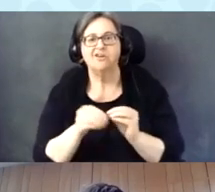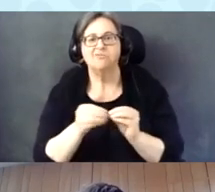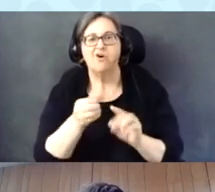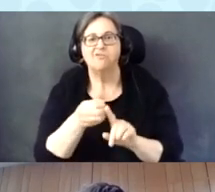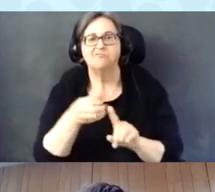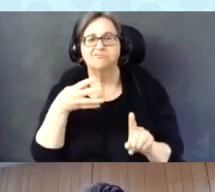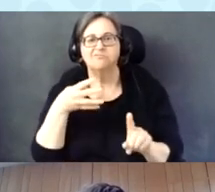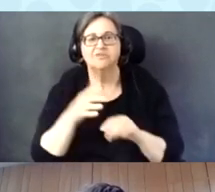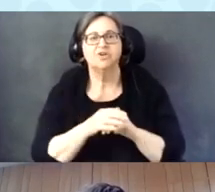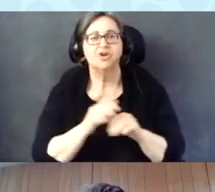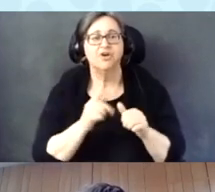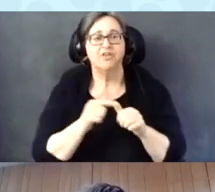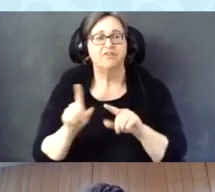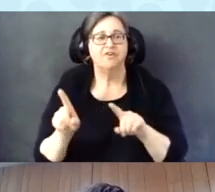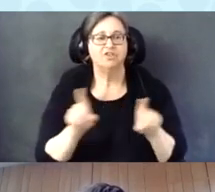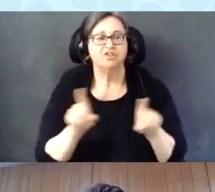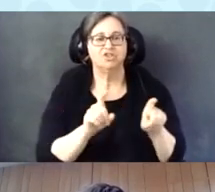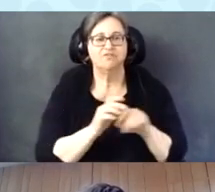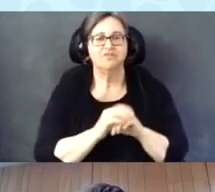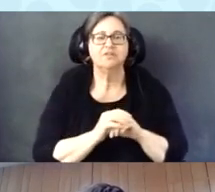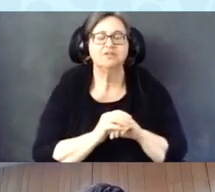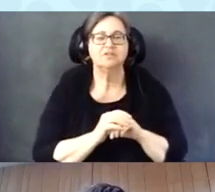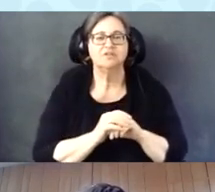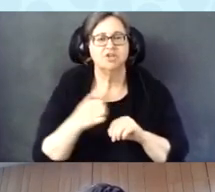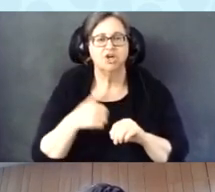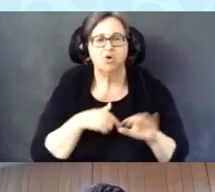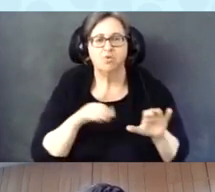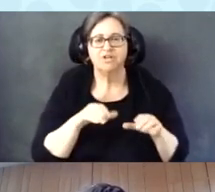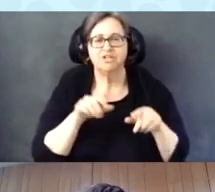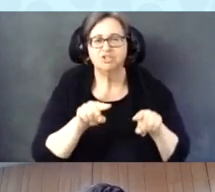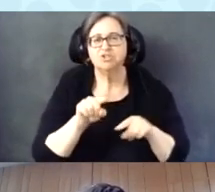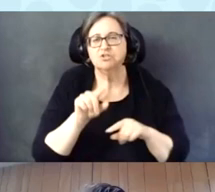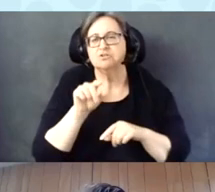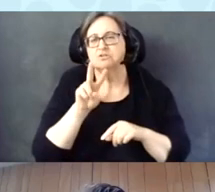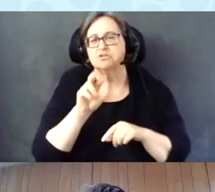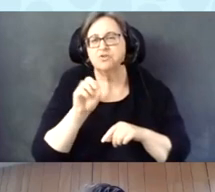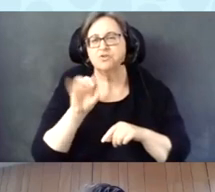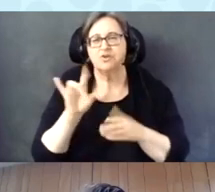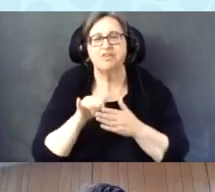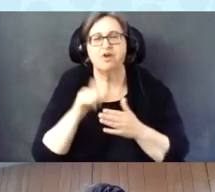Our first survey we did in 2008 was a telephone survey.